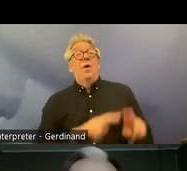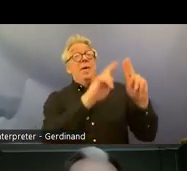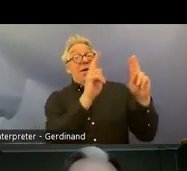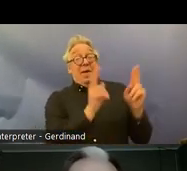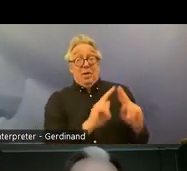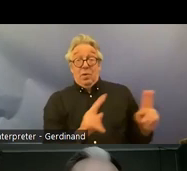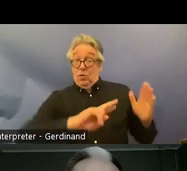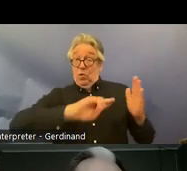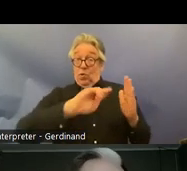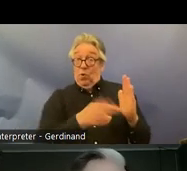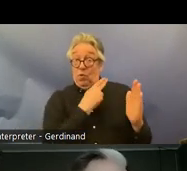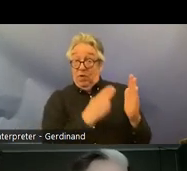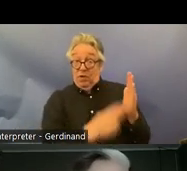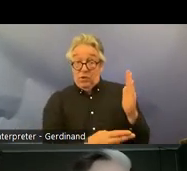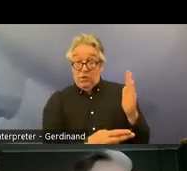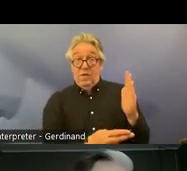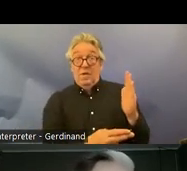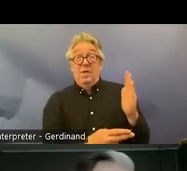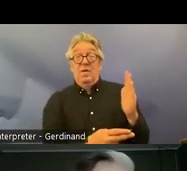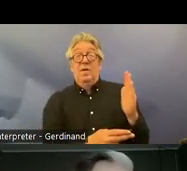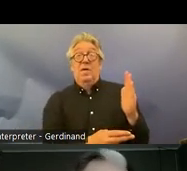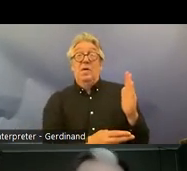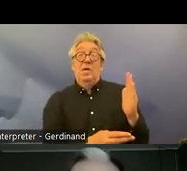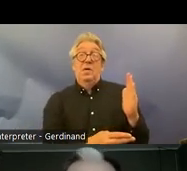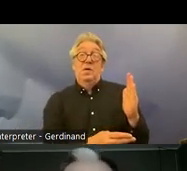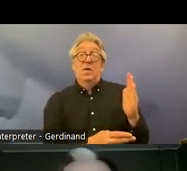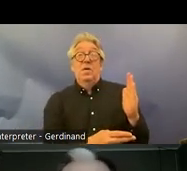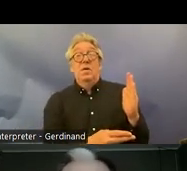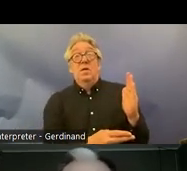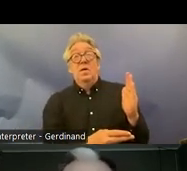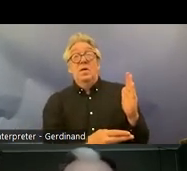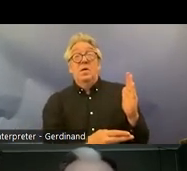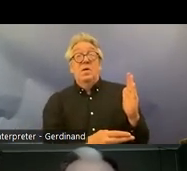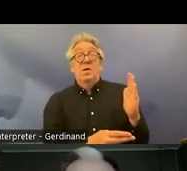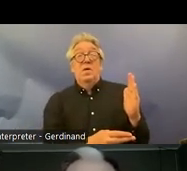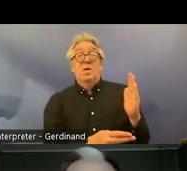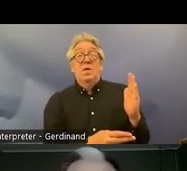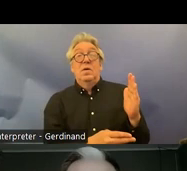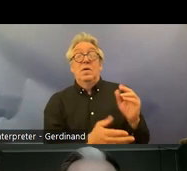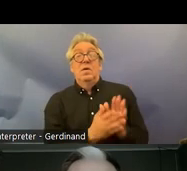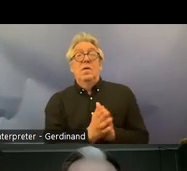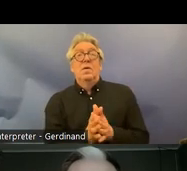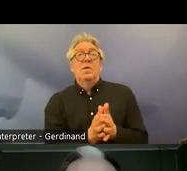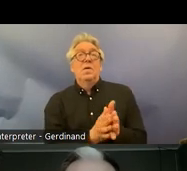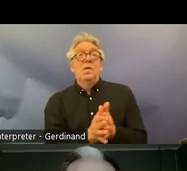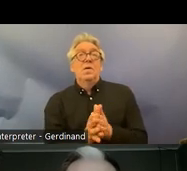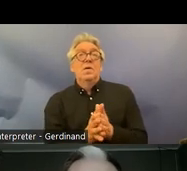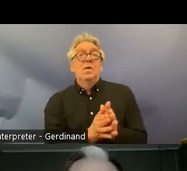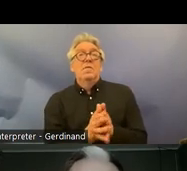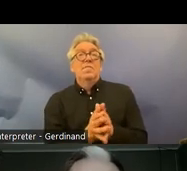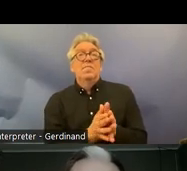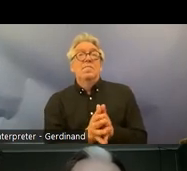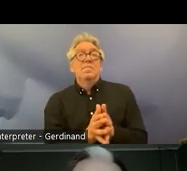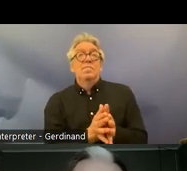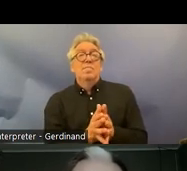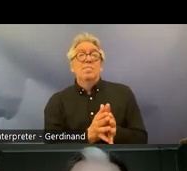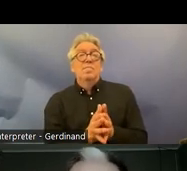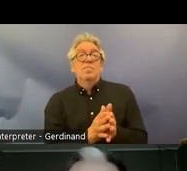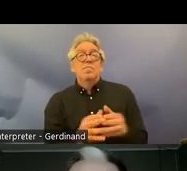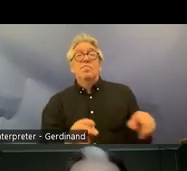convention is um is uh placed under uh uh or taken in actively into National